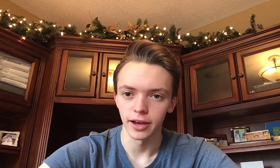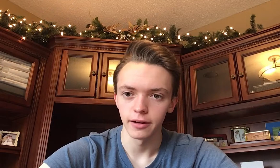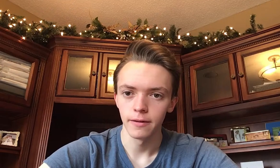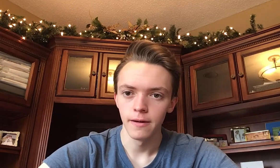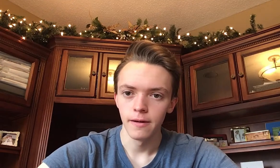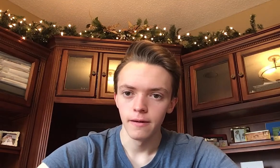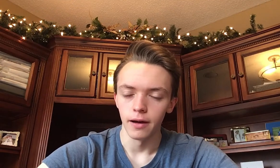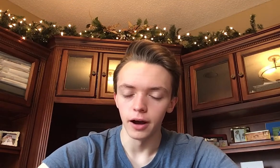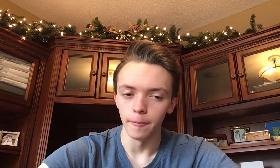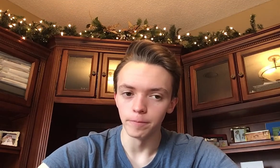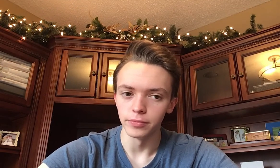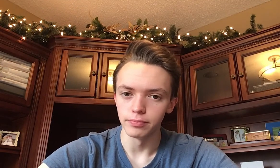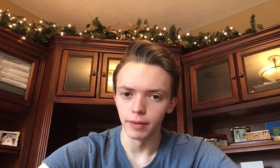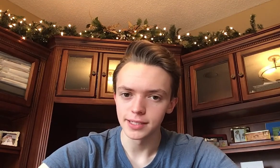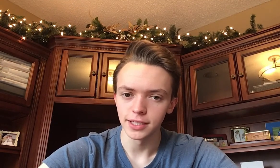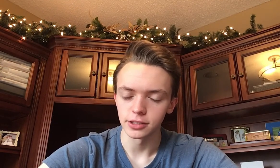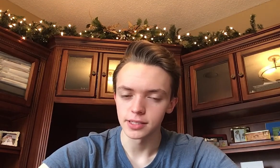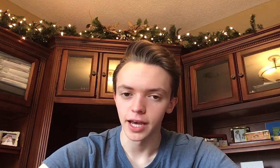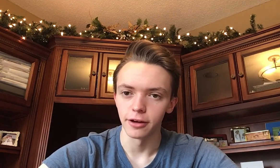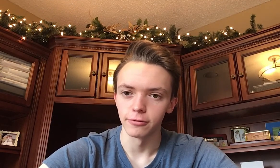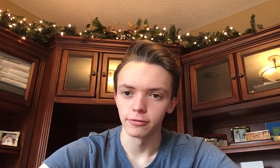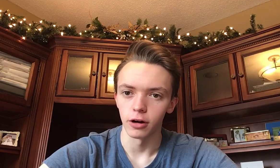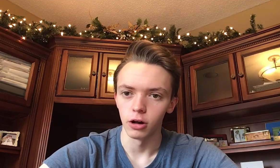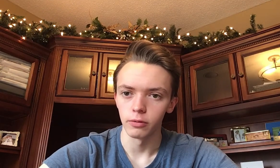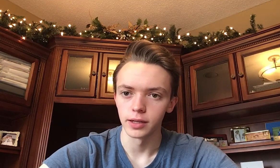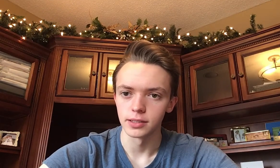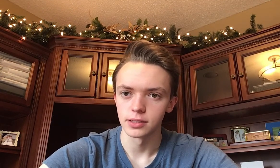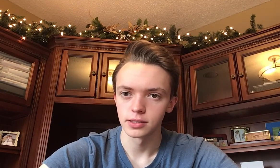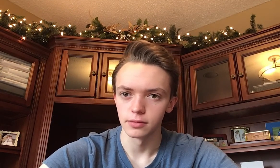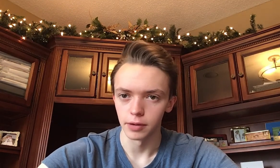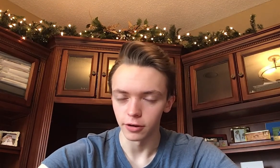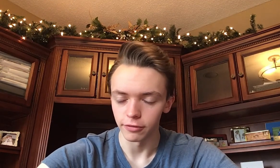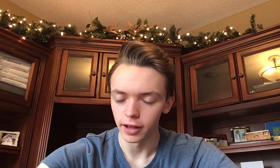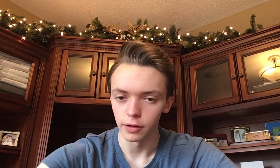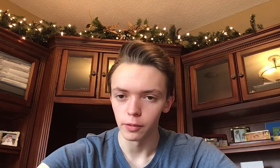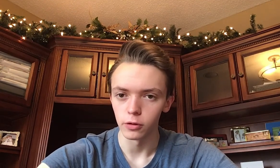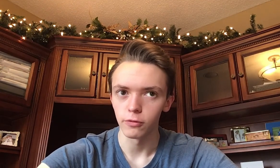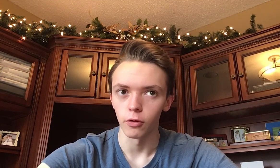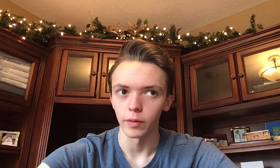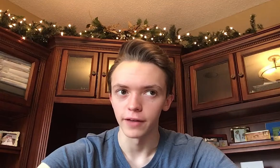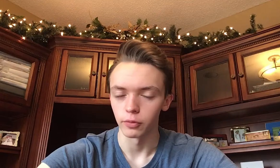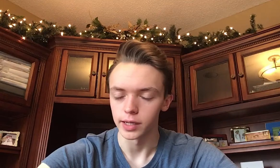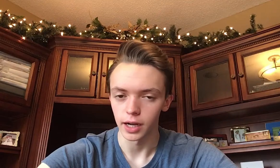teachers that I've had. My teachers have always been available for. Whenever we need help, they are extremely